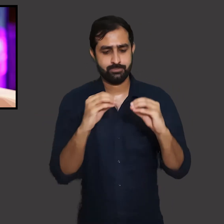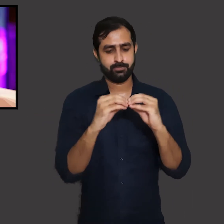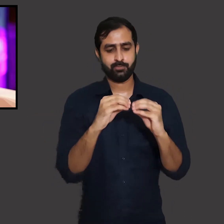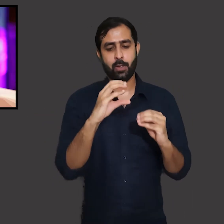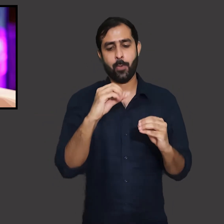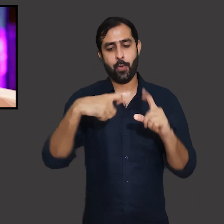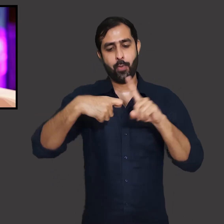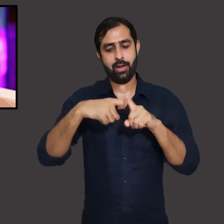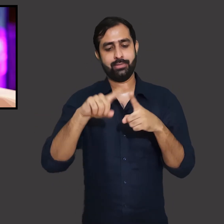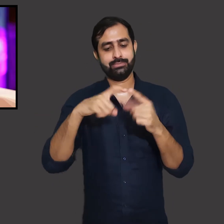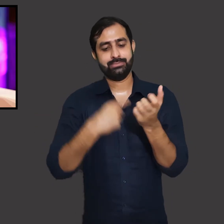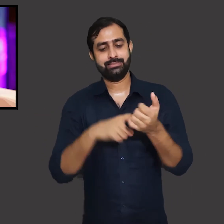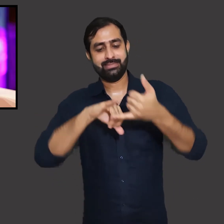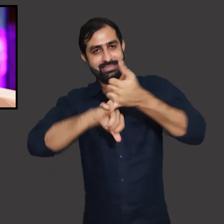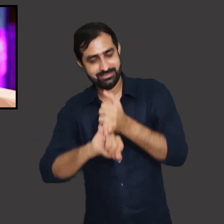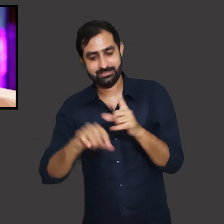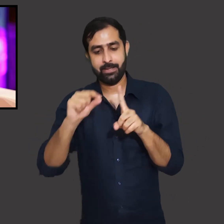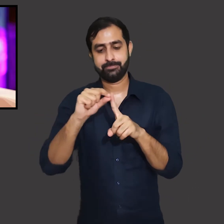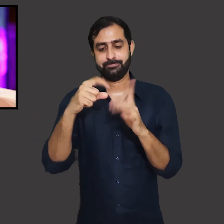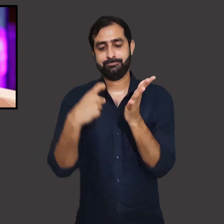She won the Booker's Prize Award.